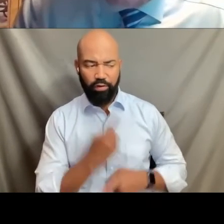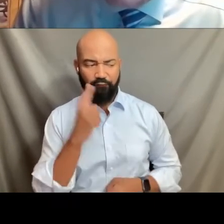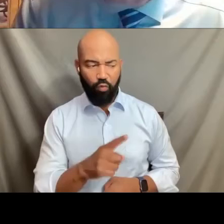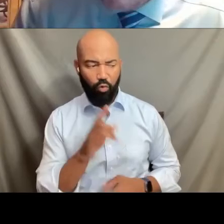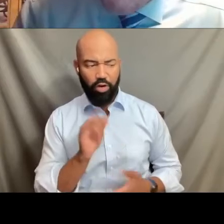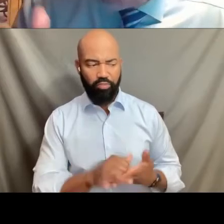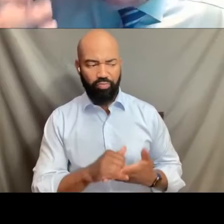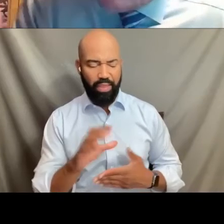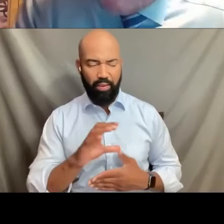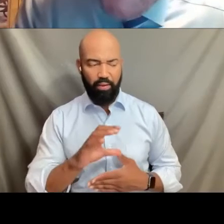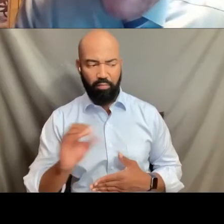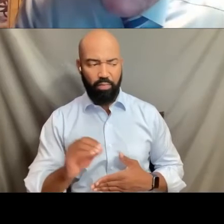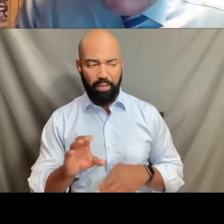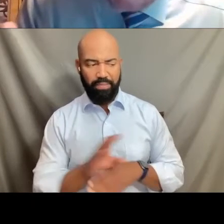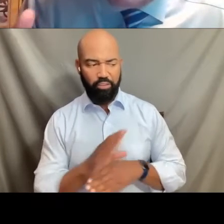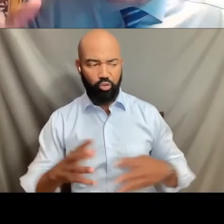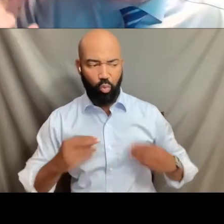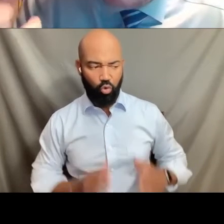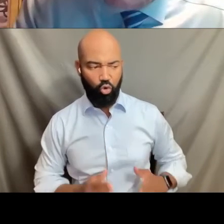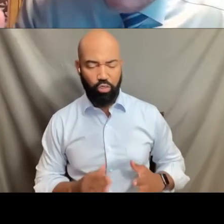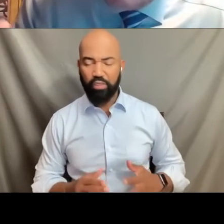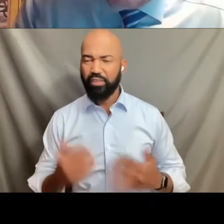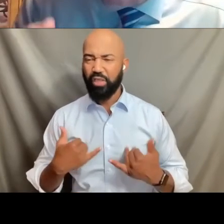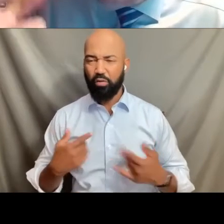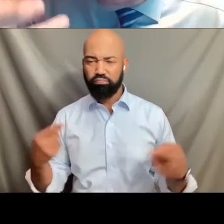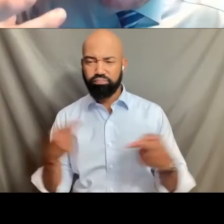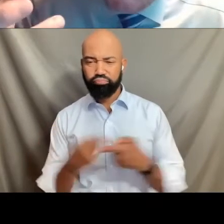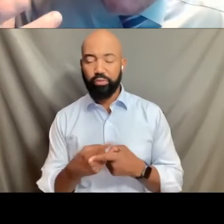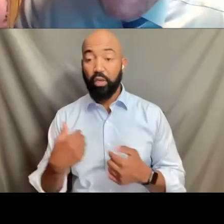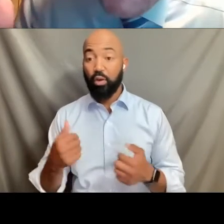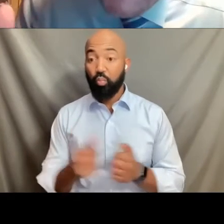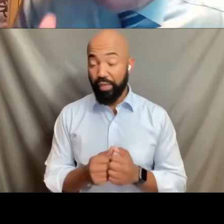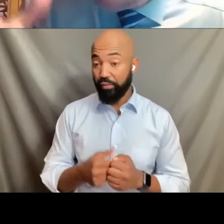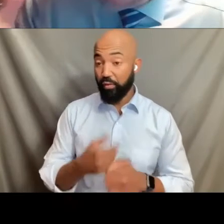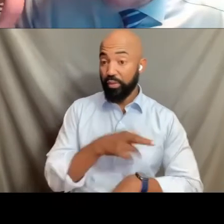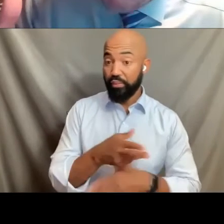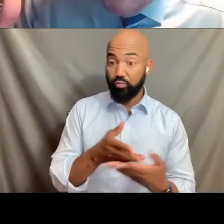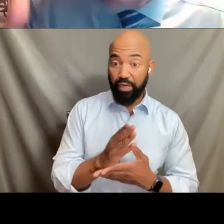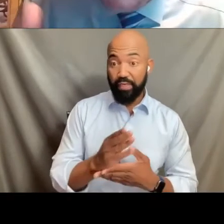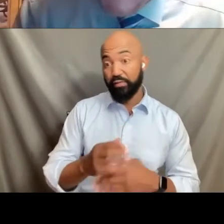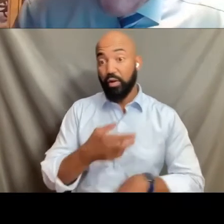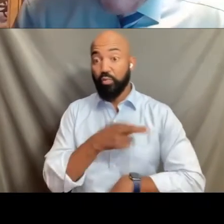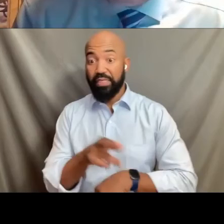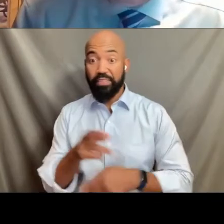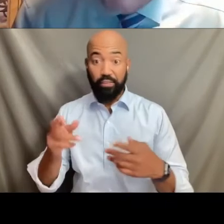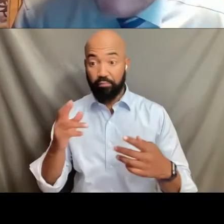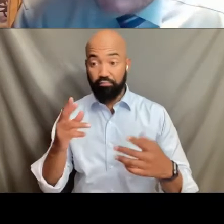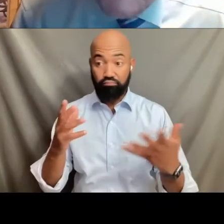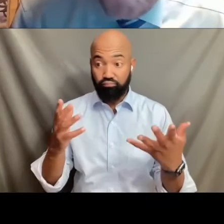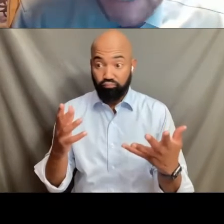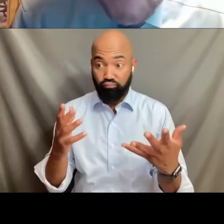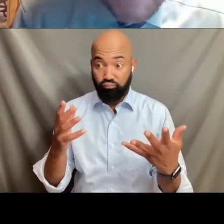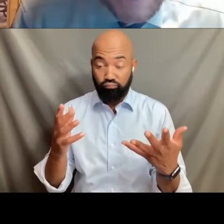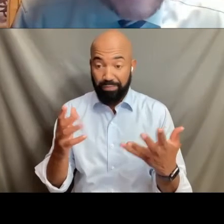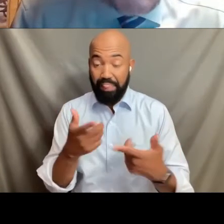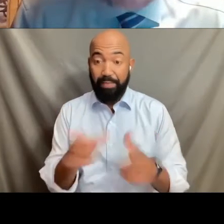between religious rights and religious liberties and freedom of expression as it's described, and the rights of people